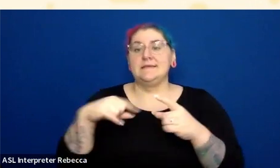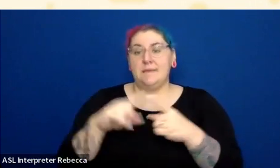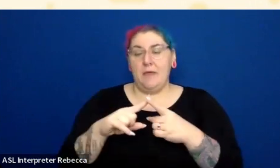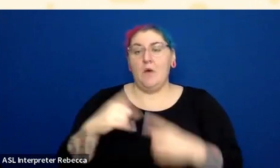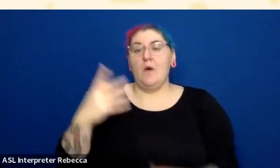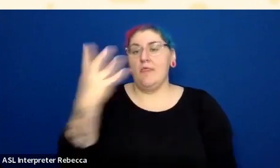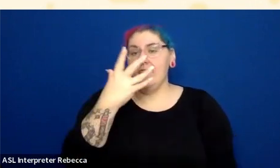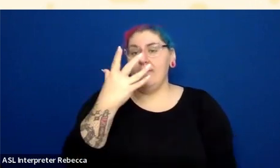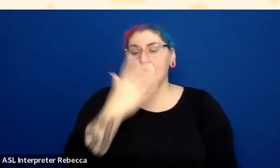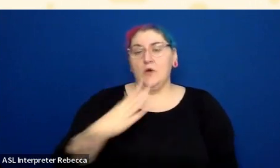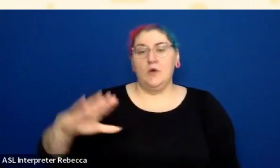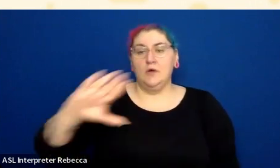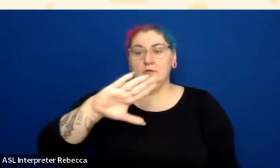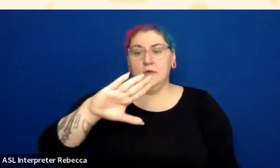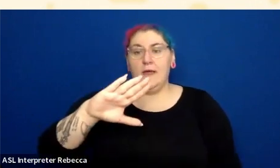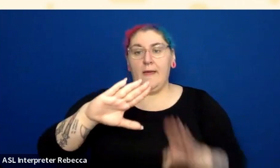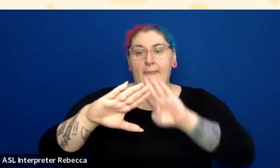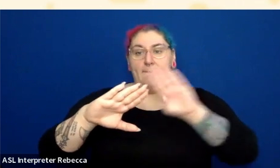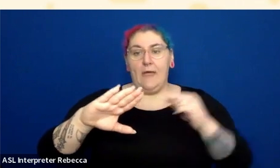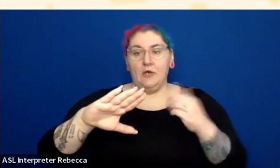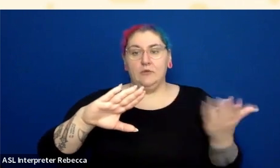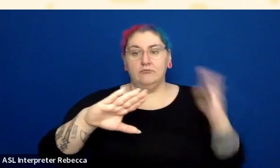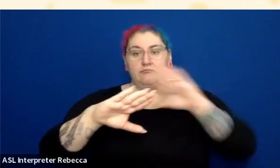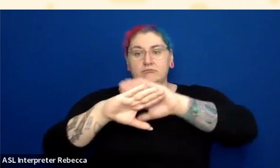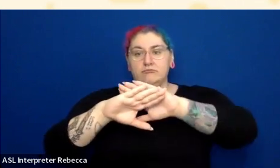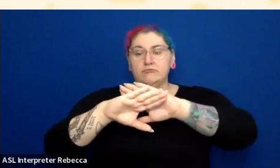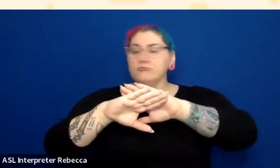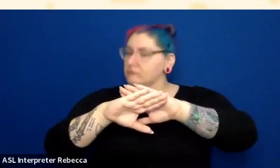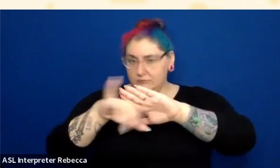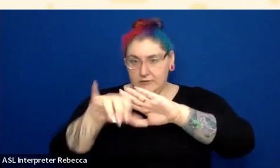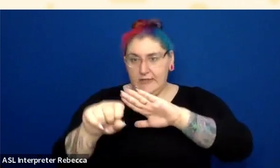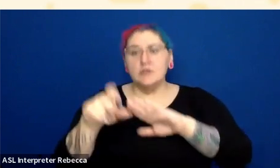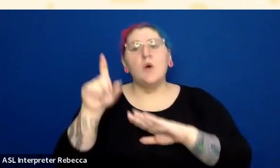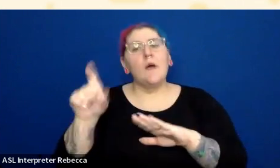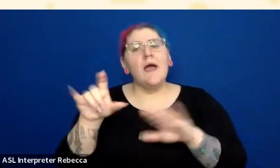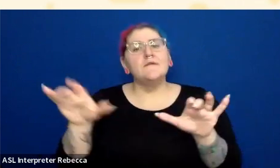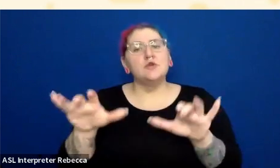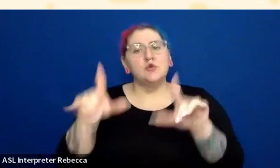The question is: Do we need to perform contrast tests with the background of the overall page? Absolutely.